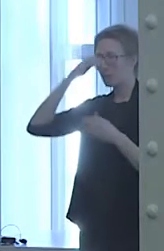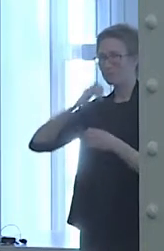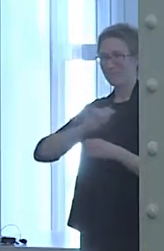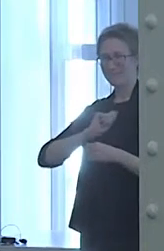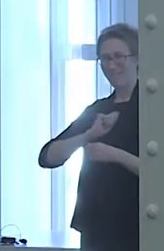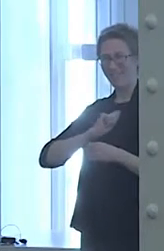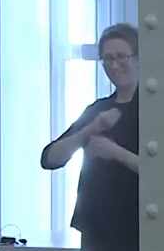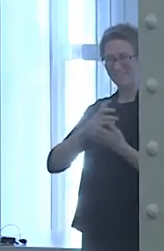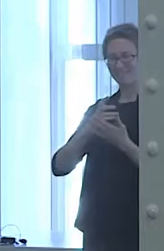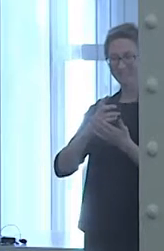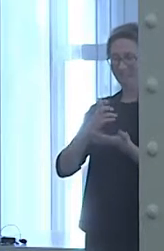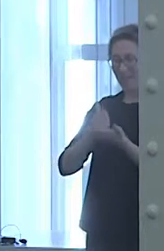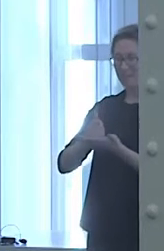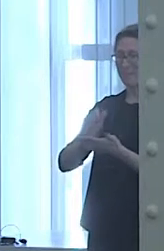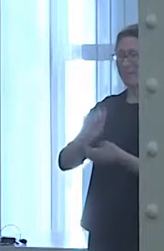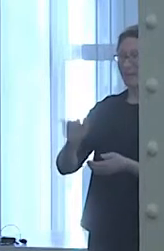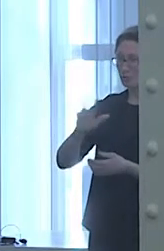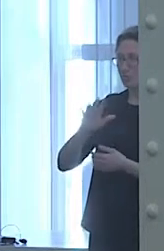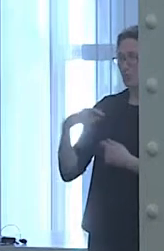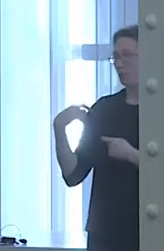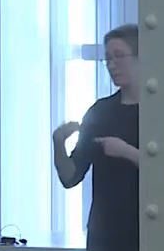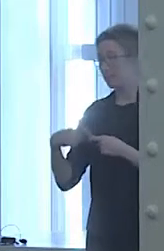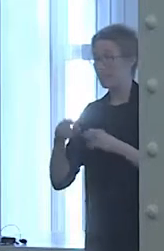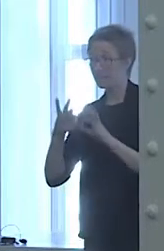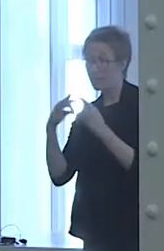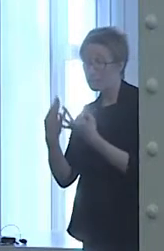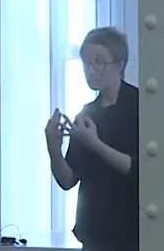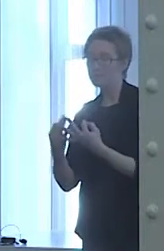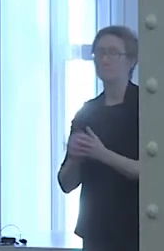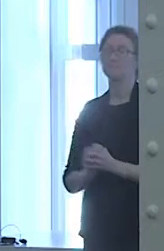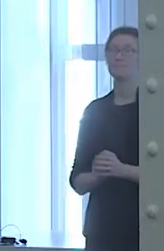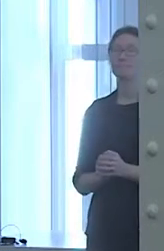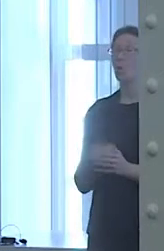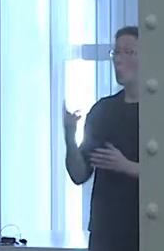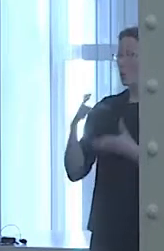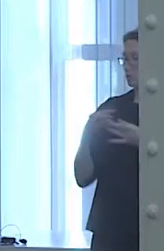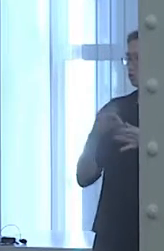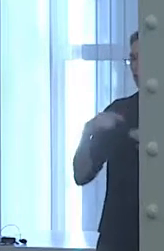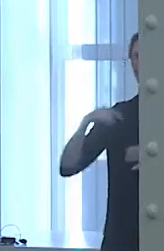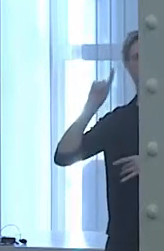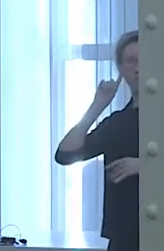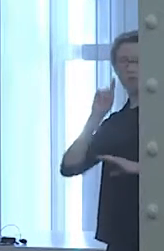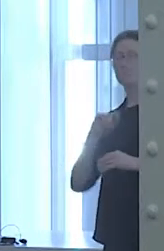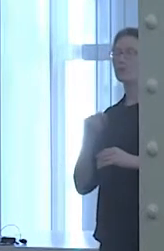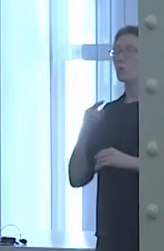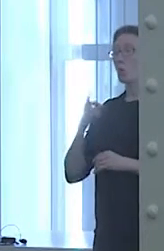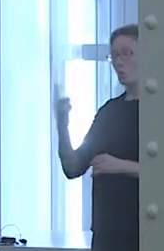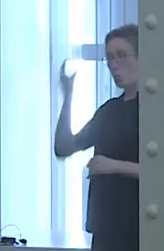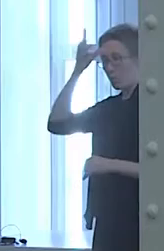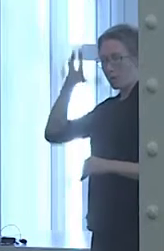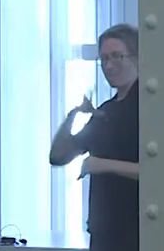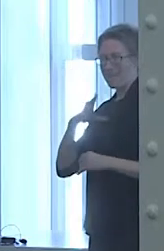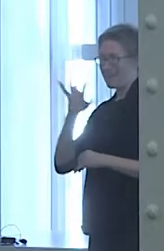Anecdotally, I heard of a heartbreaking story of a man who spent nine years in and out of psychiatric hospitals.